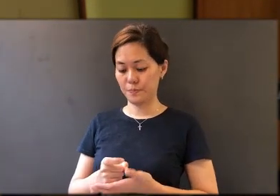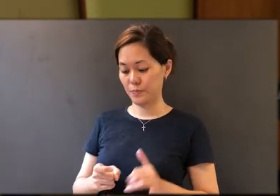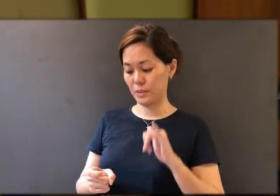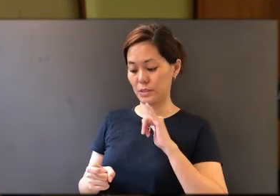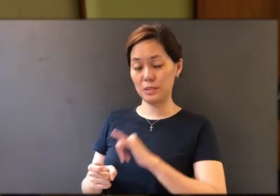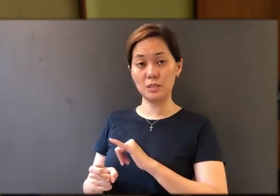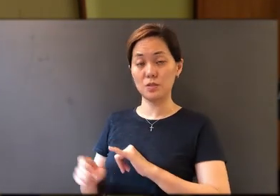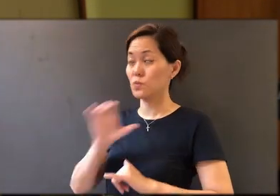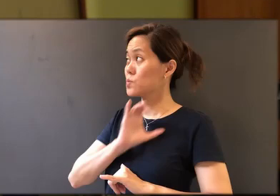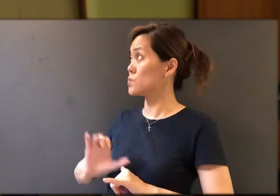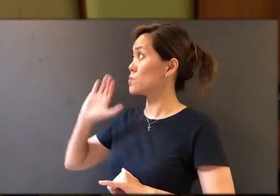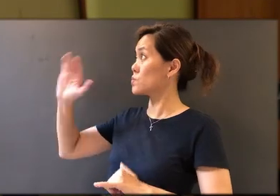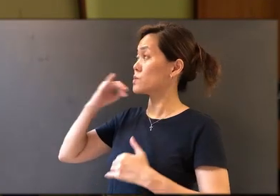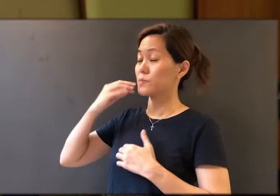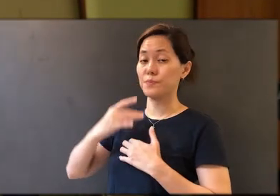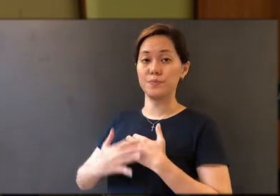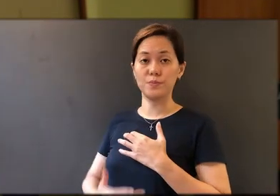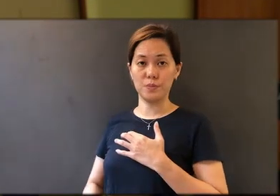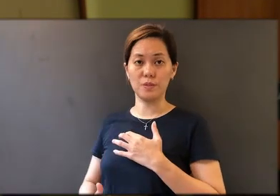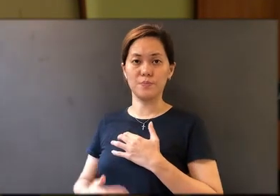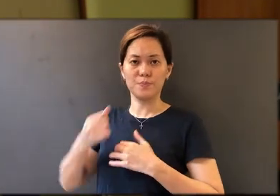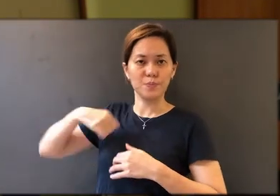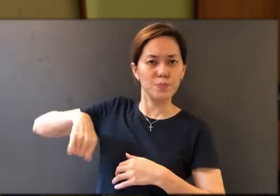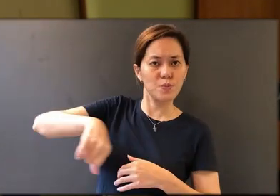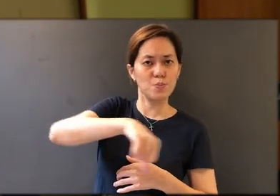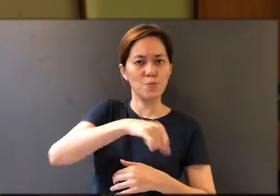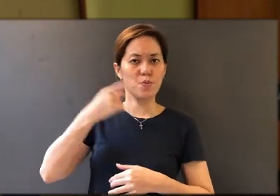This is the blood of Christ, which is shed